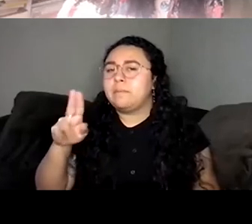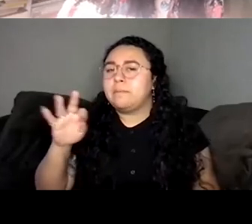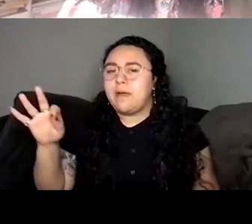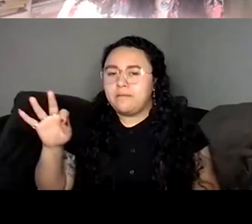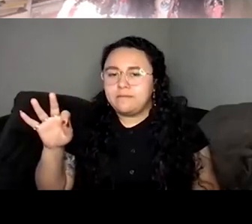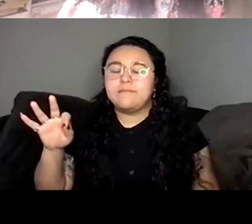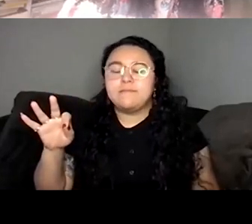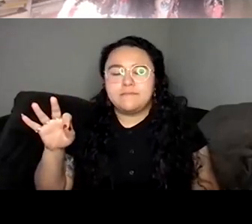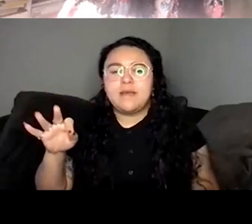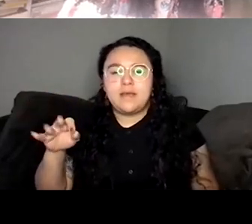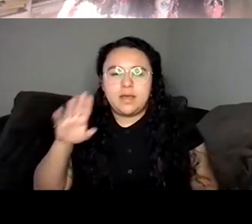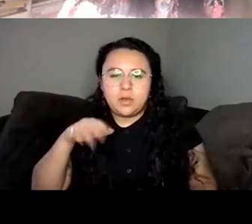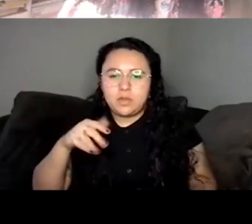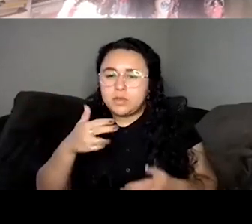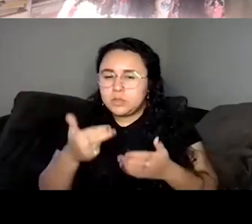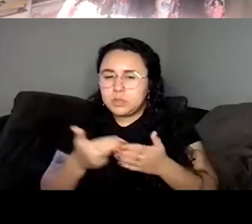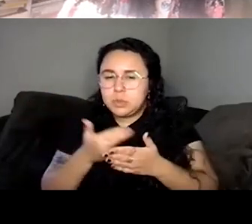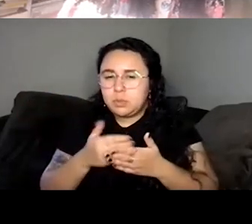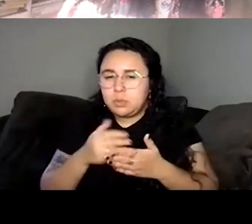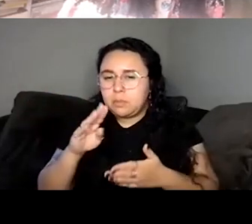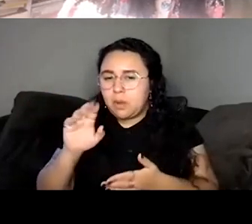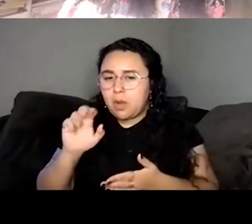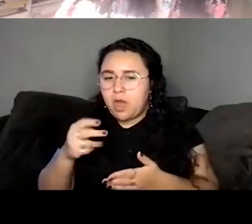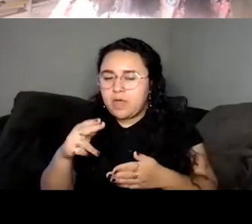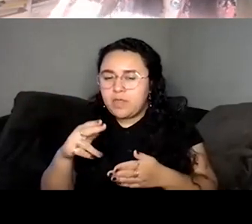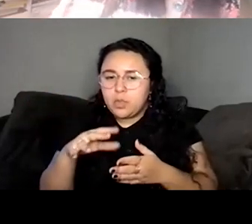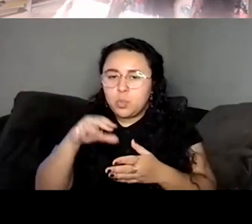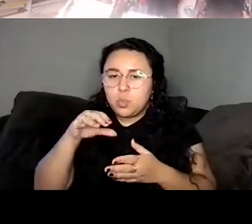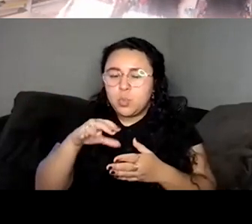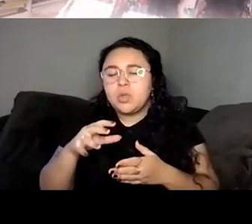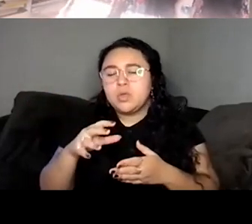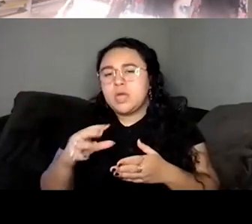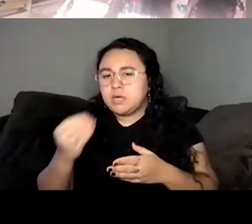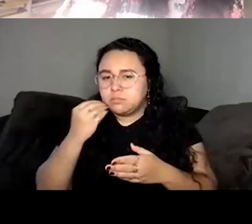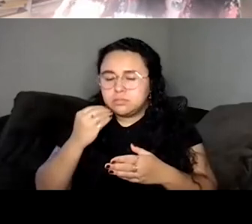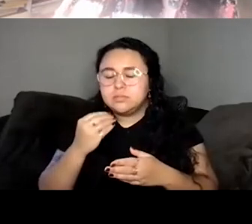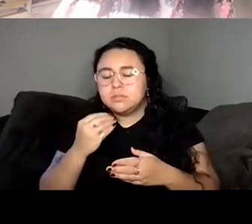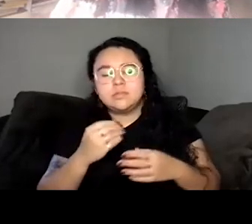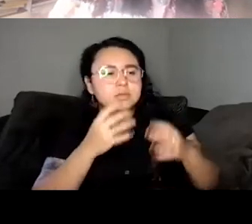Unknown Speaker Delicious. You're not wrong. Unknown Speaker Beautiful.